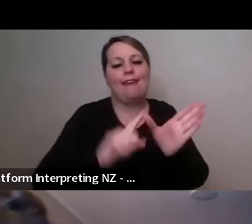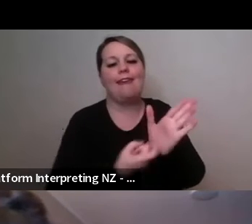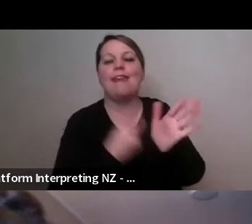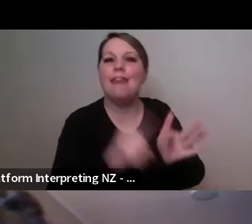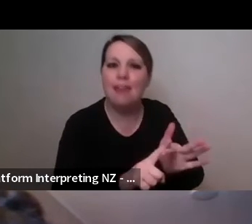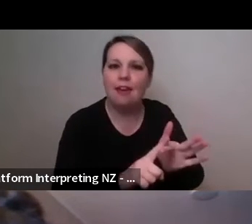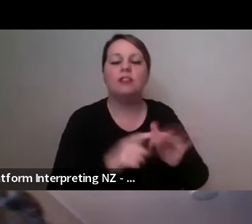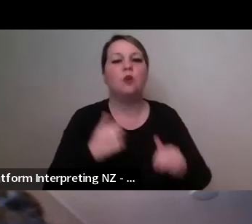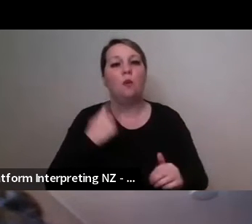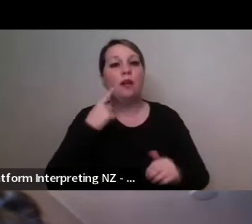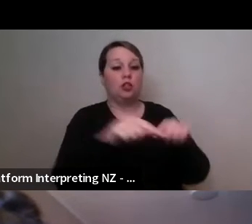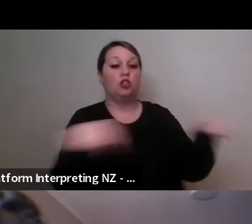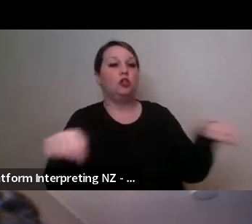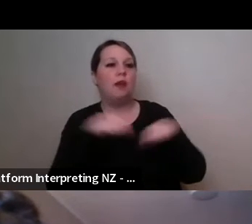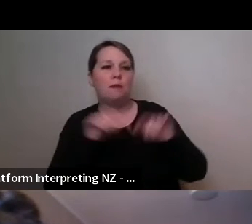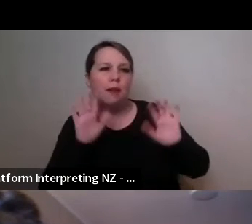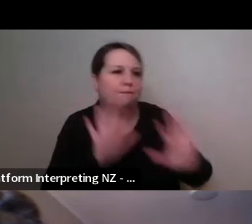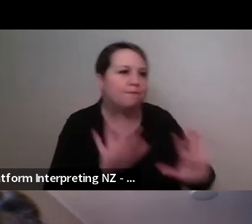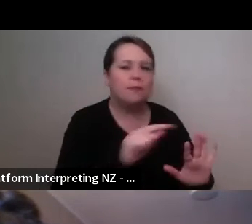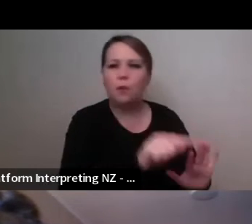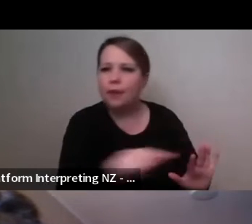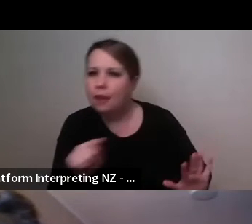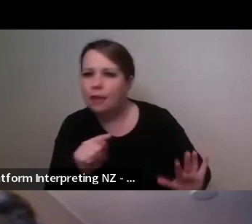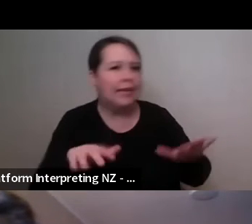that we need to be able to know to be able to work with you today so creating that